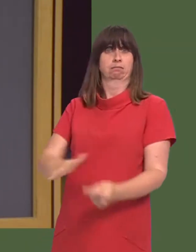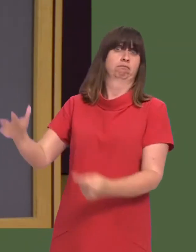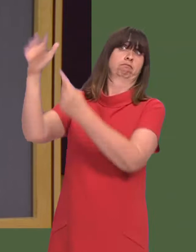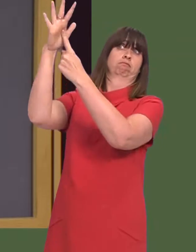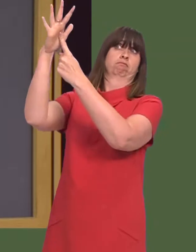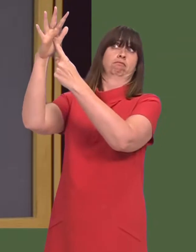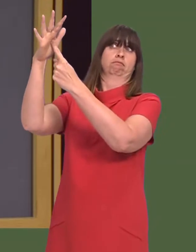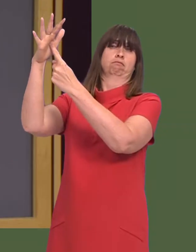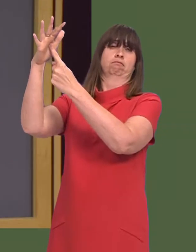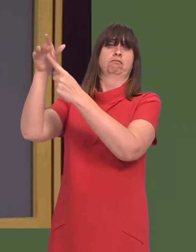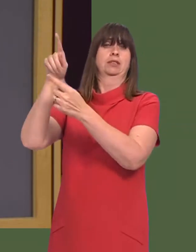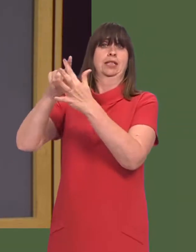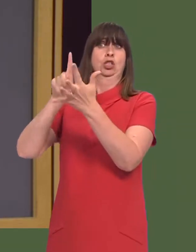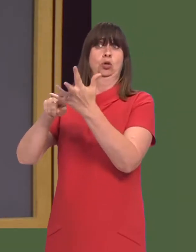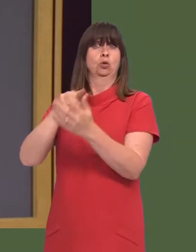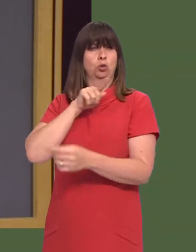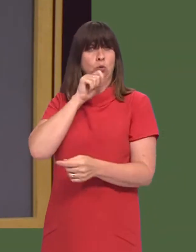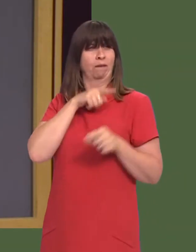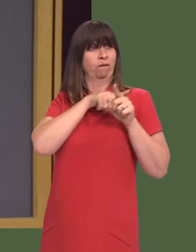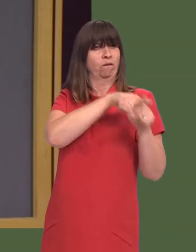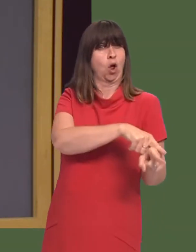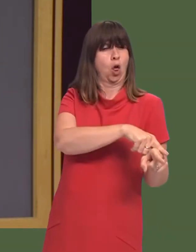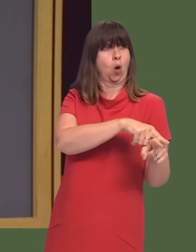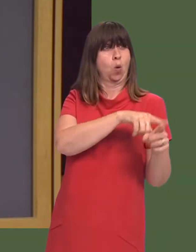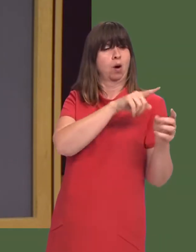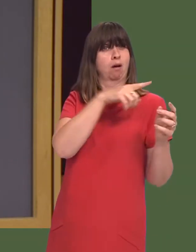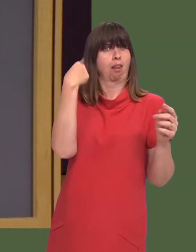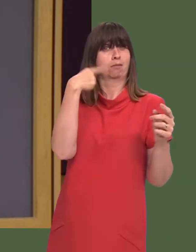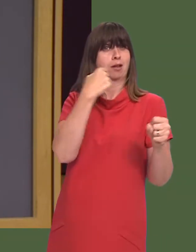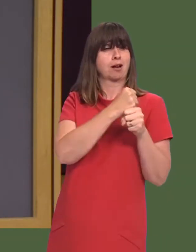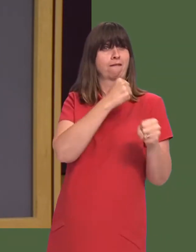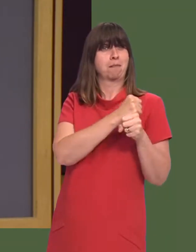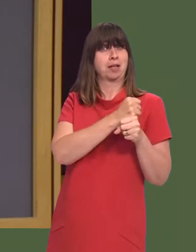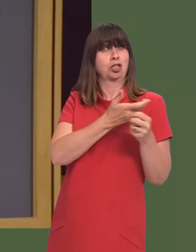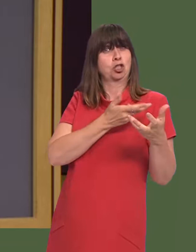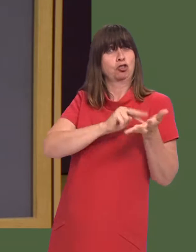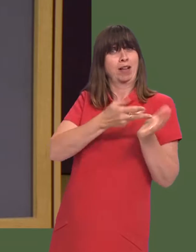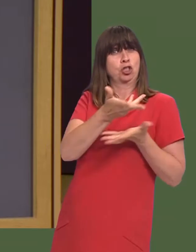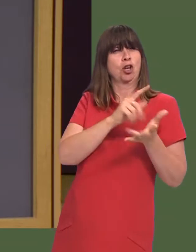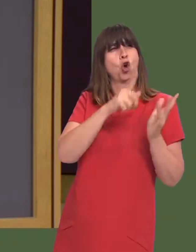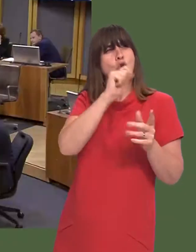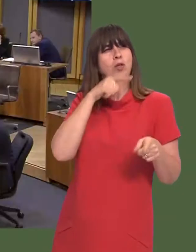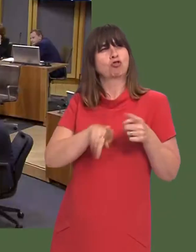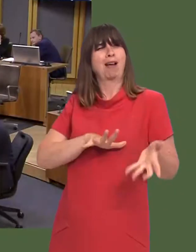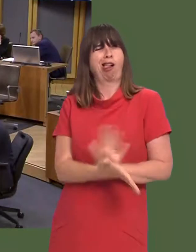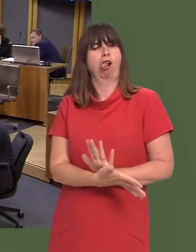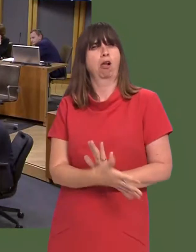Is he going to use this opportunity to complement the UK Governmentís negotiating strategy or to seek to undermine it?